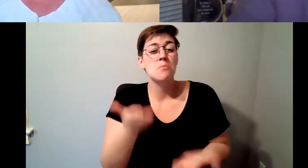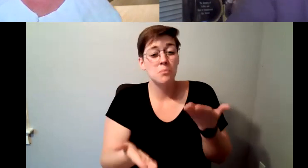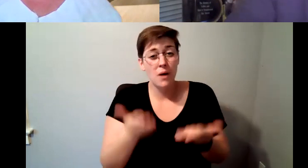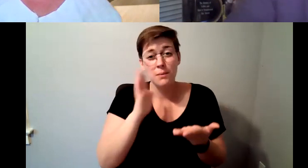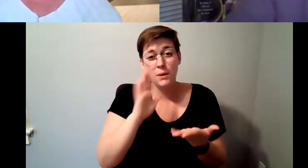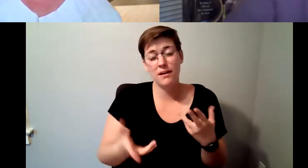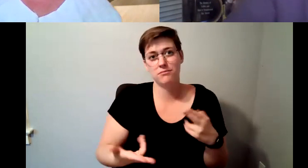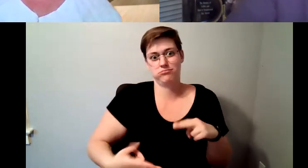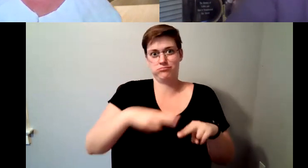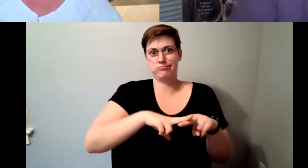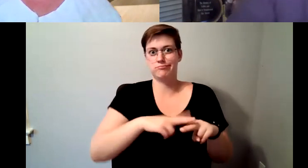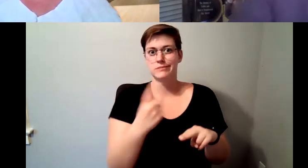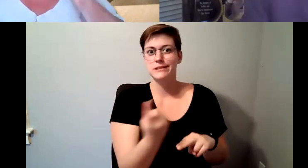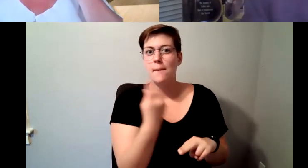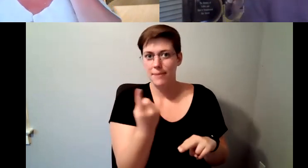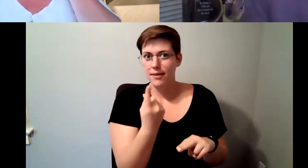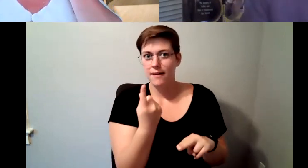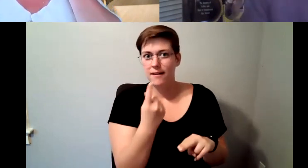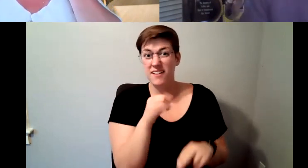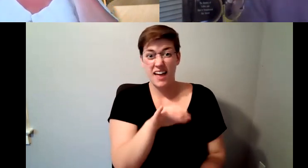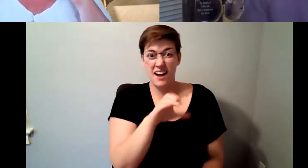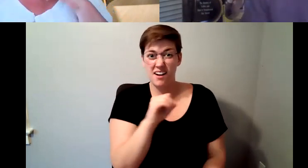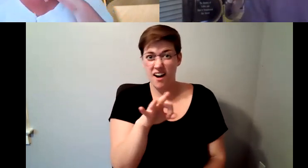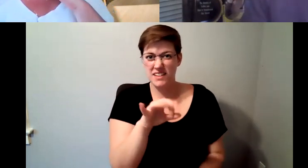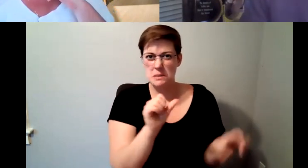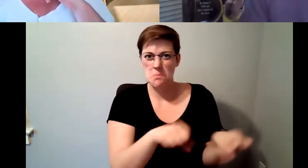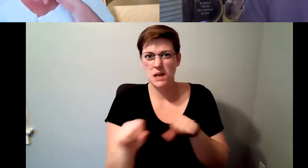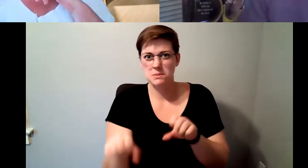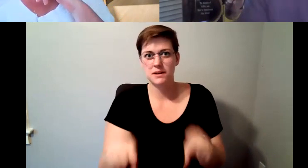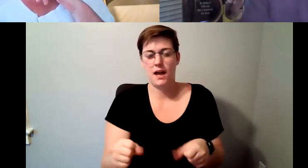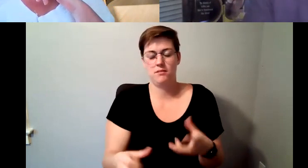D. Major Cohen: Had the capacity to put into the water you started with but you're also